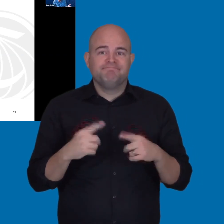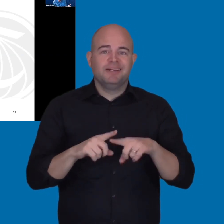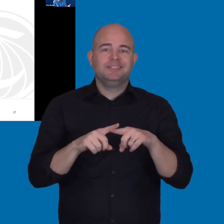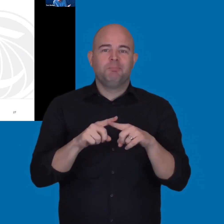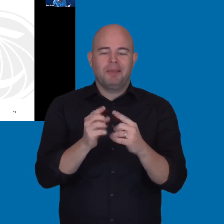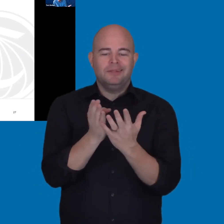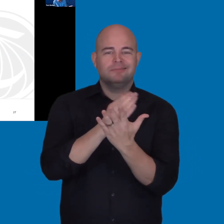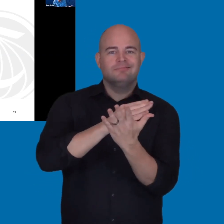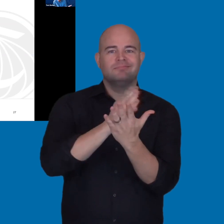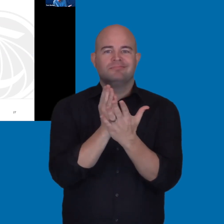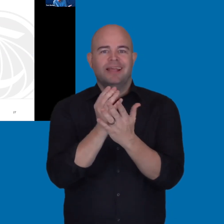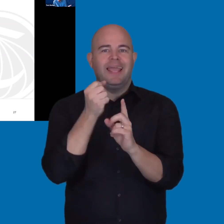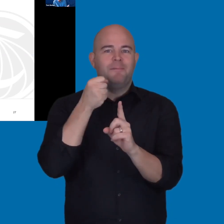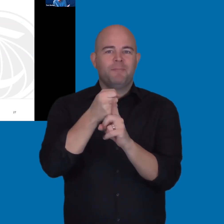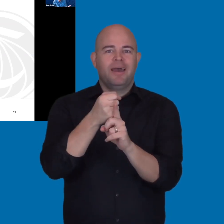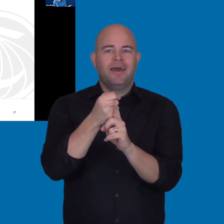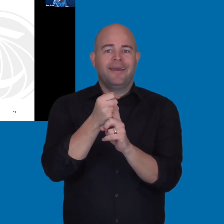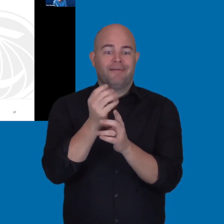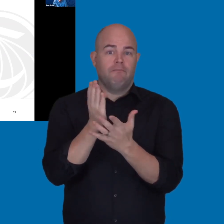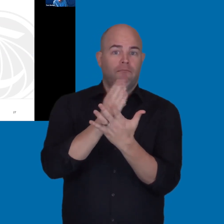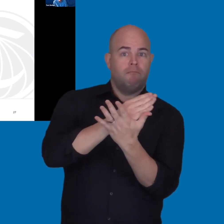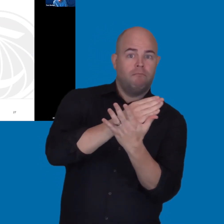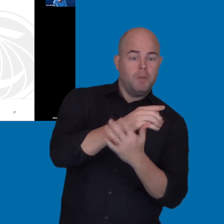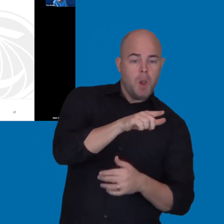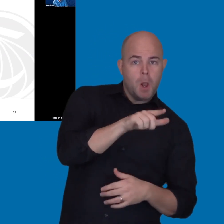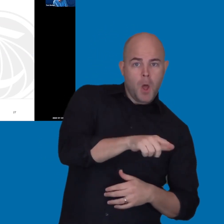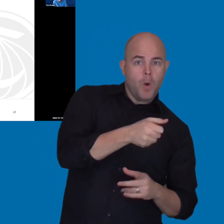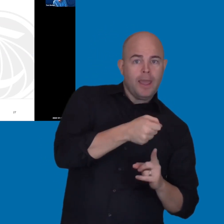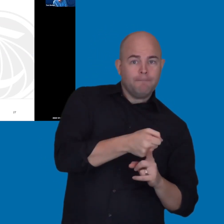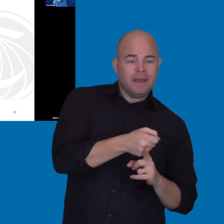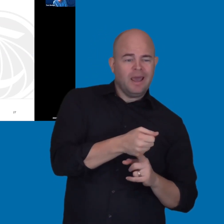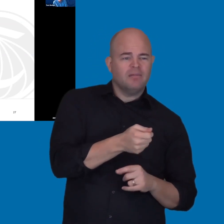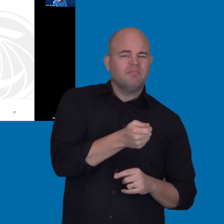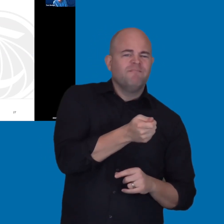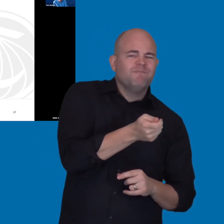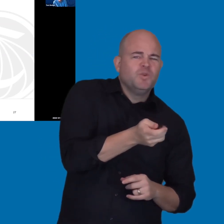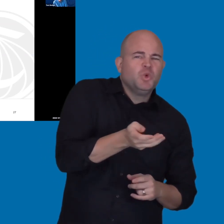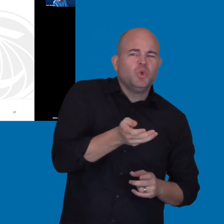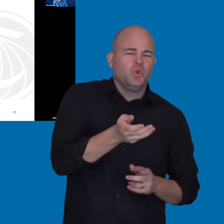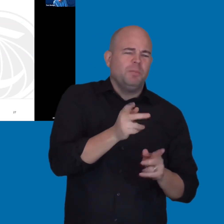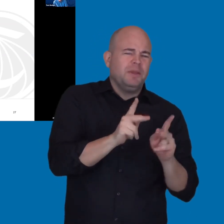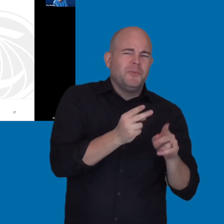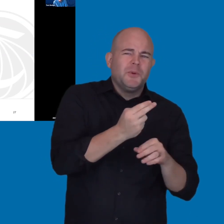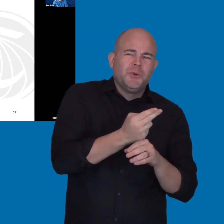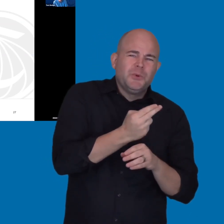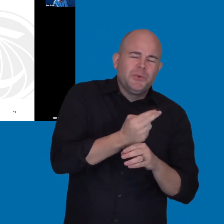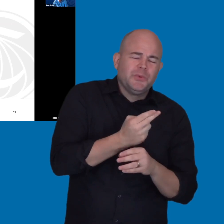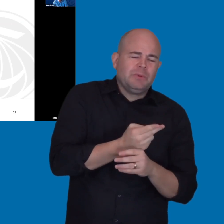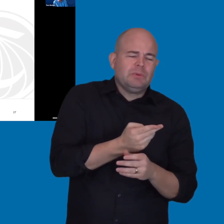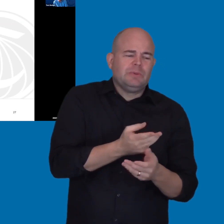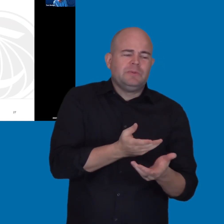The "then what" really kind of depends on the impact, right? If it's something that's low impact.